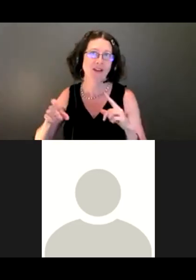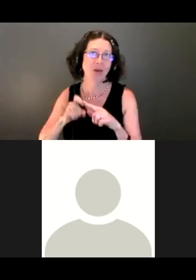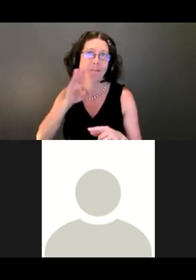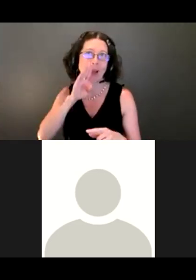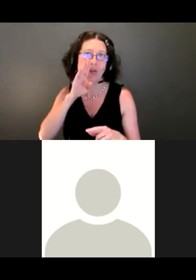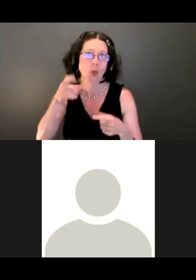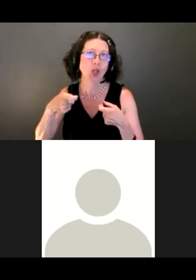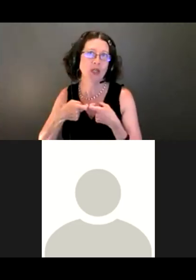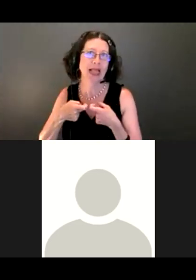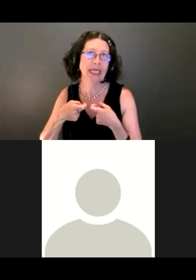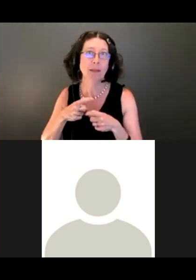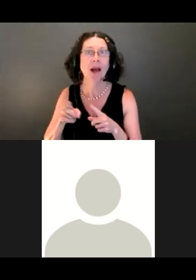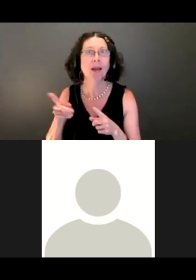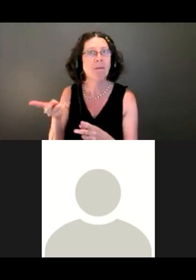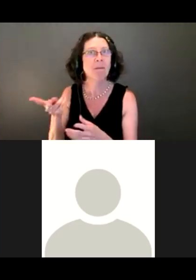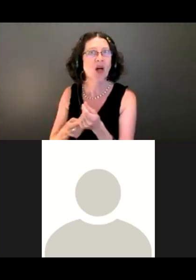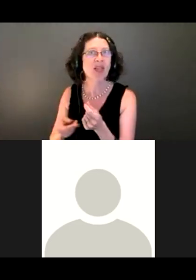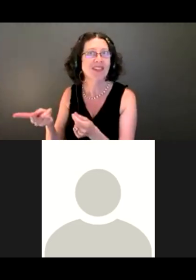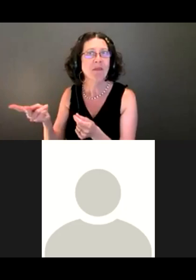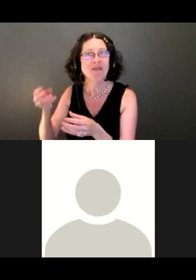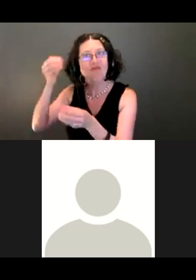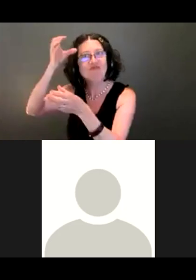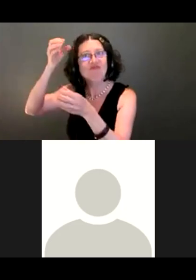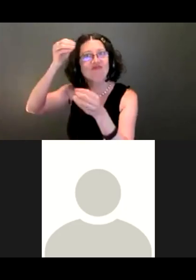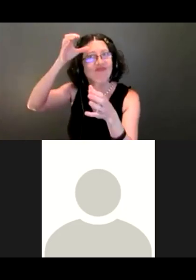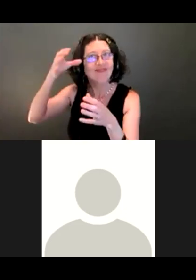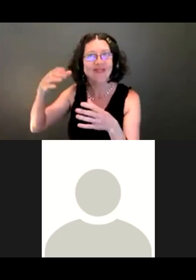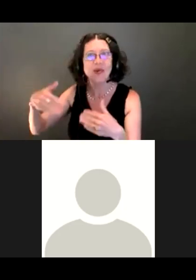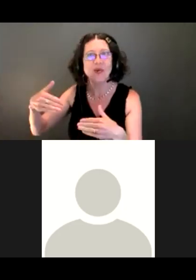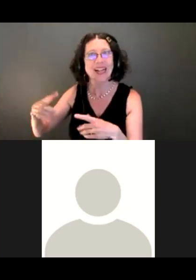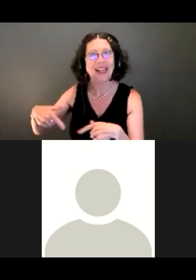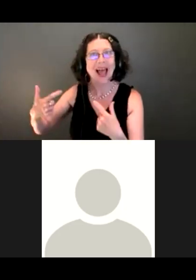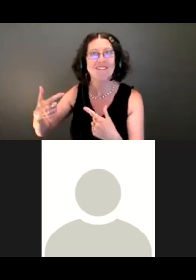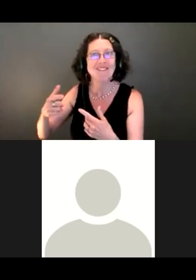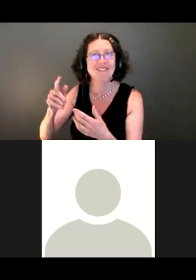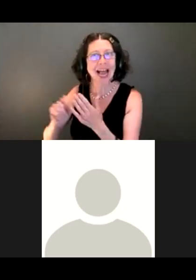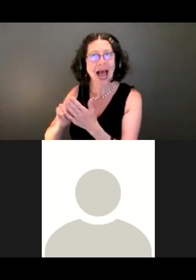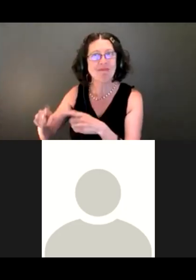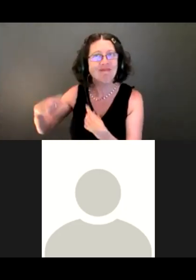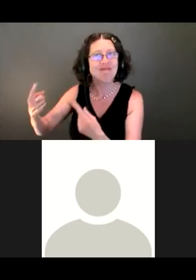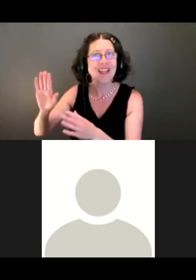Kit had a lifetime of knowledge, and so did the biologist from the Muckleshoot Tribe.